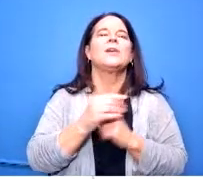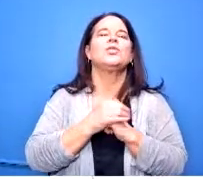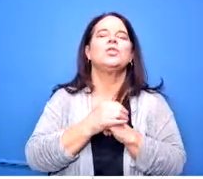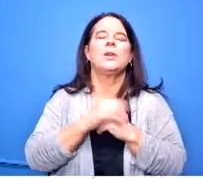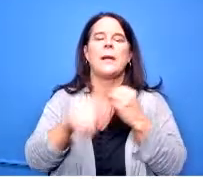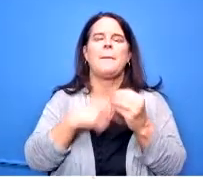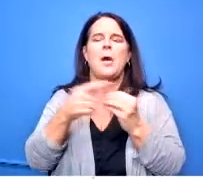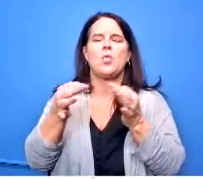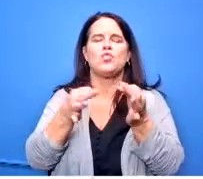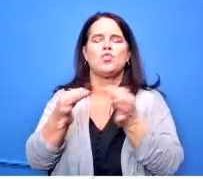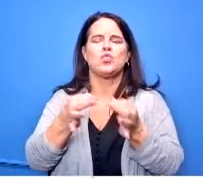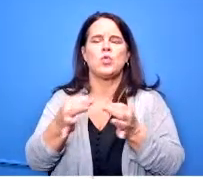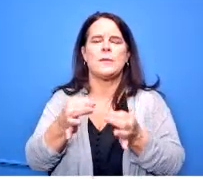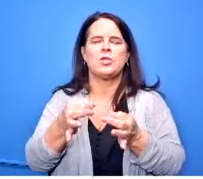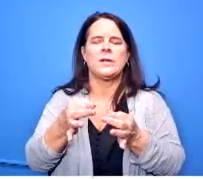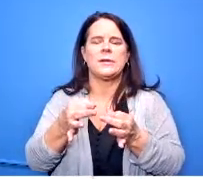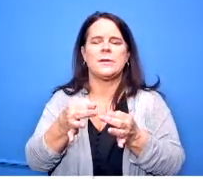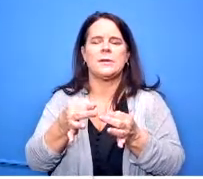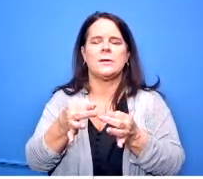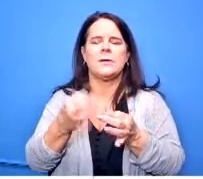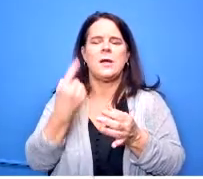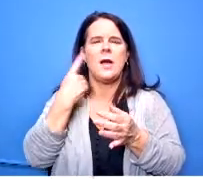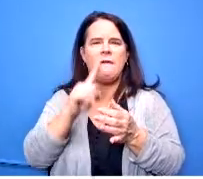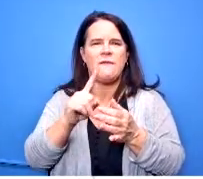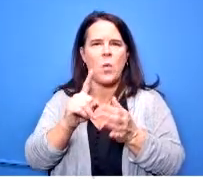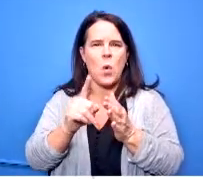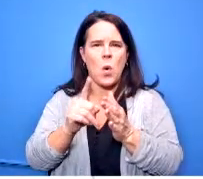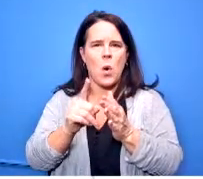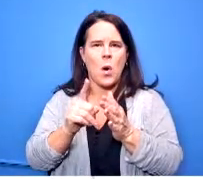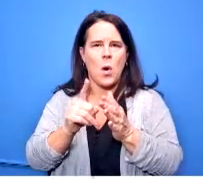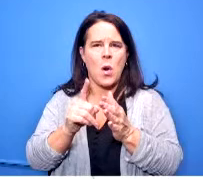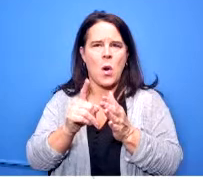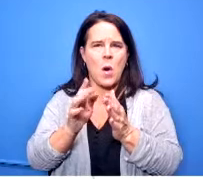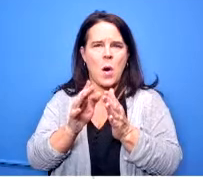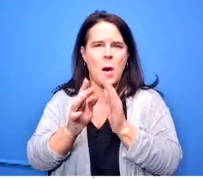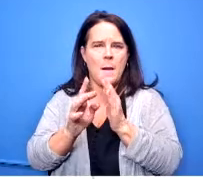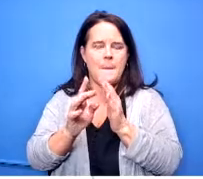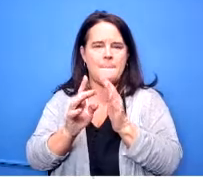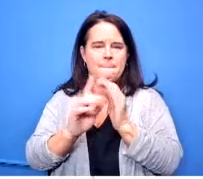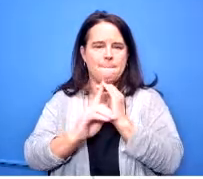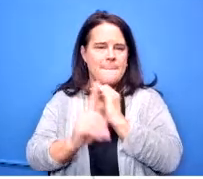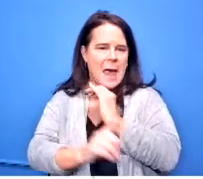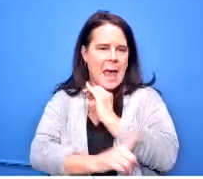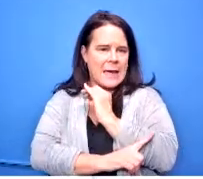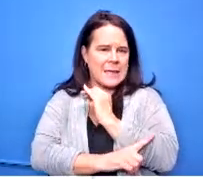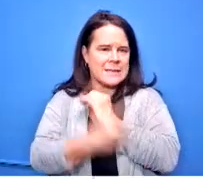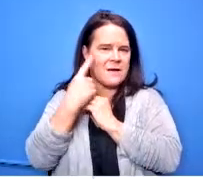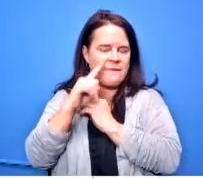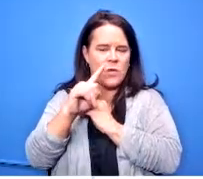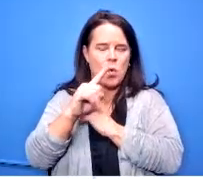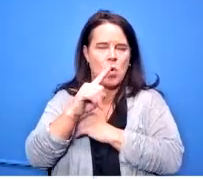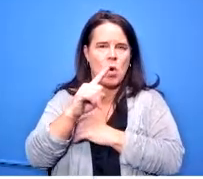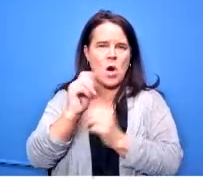of this then and now because it's for book bags for athletic staff coaches site manager tablet